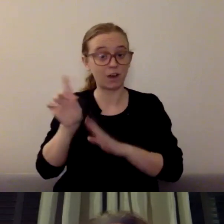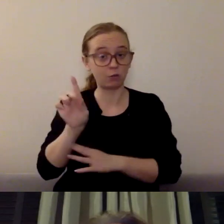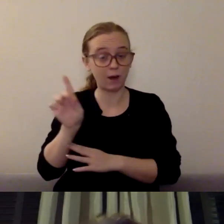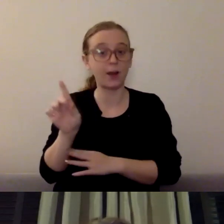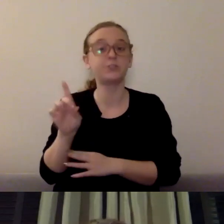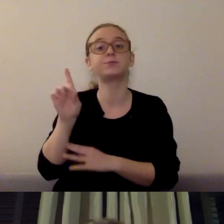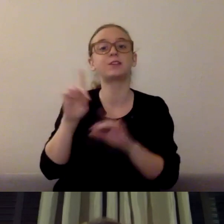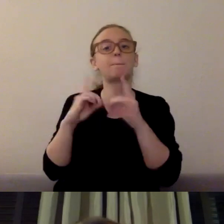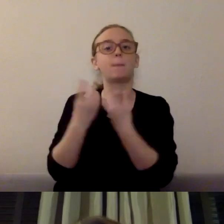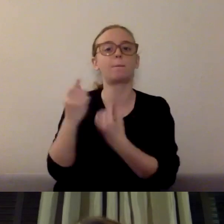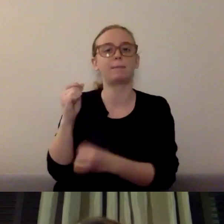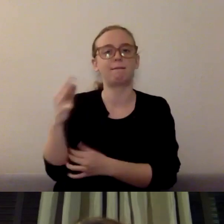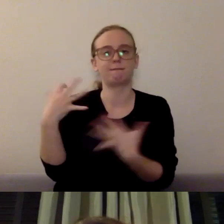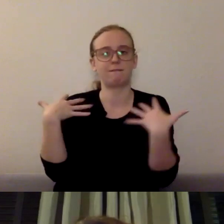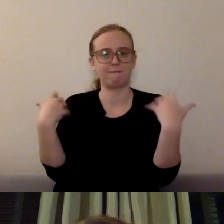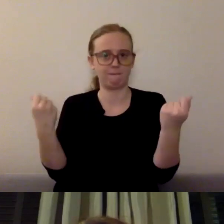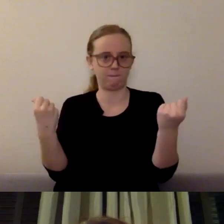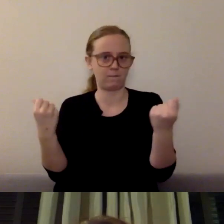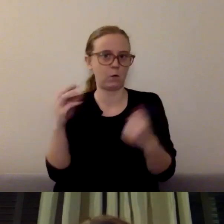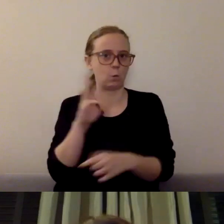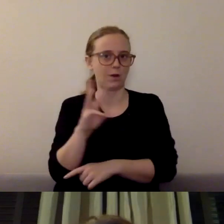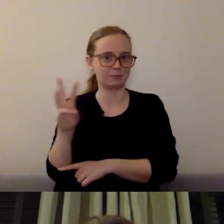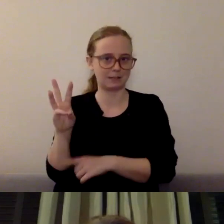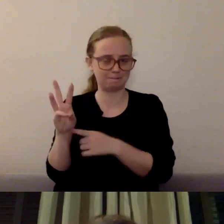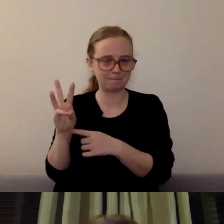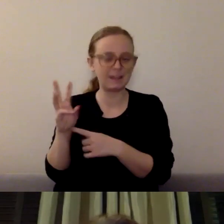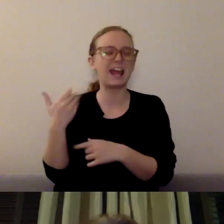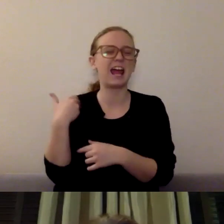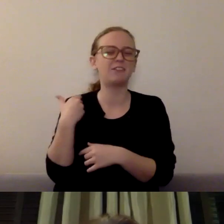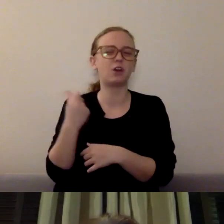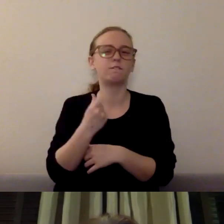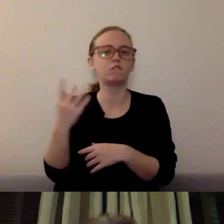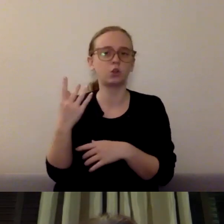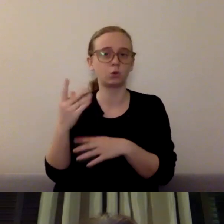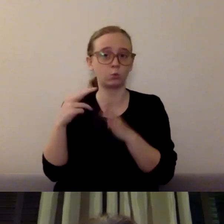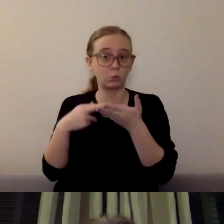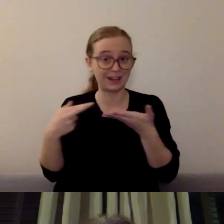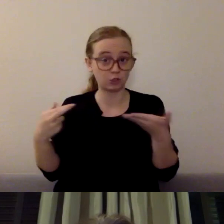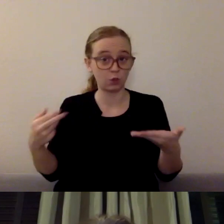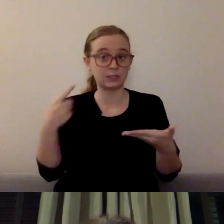They have quite a few resources for individuals and families. And in this specific publication,